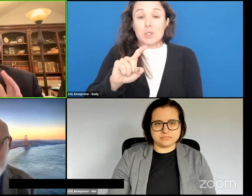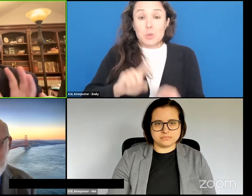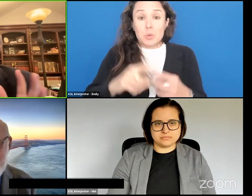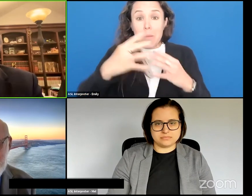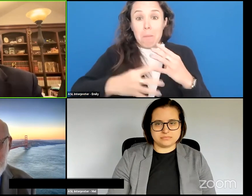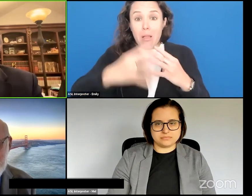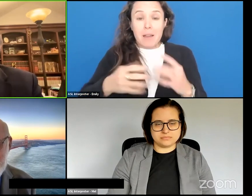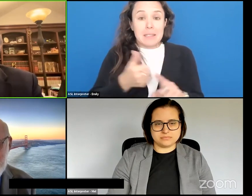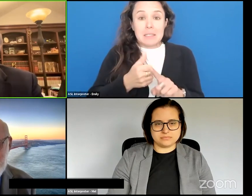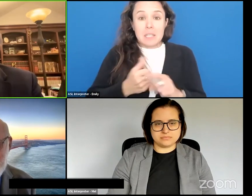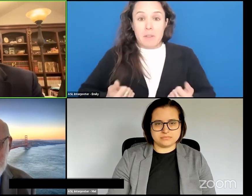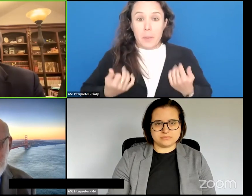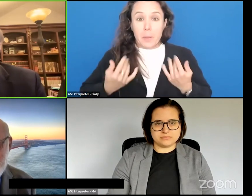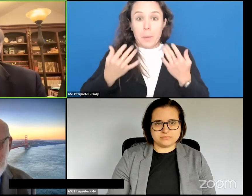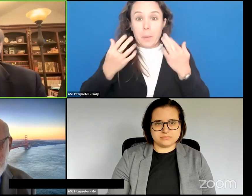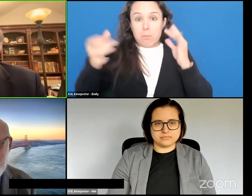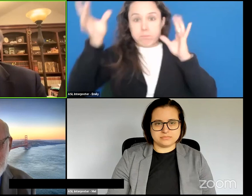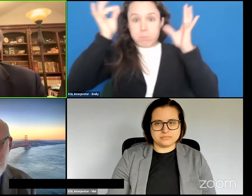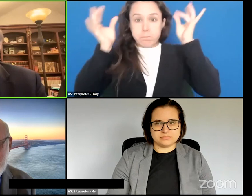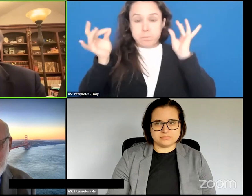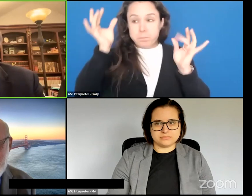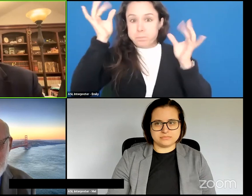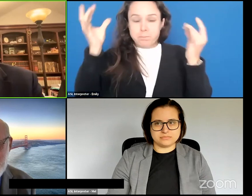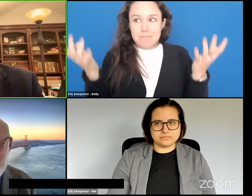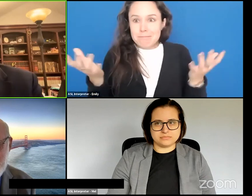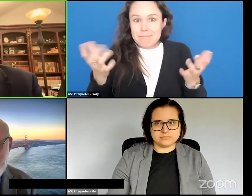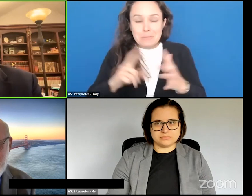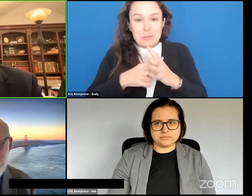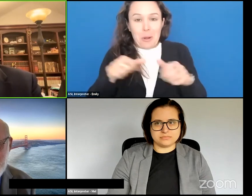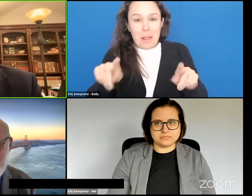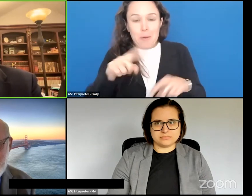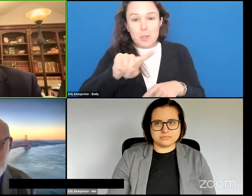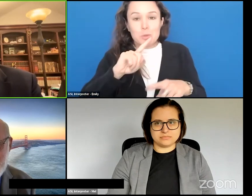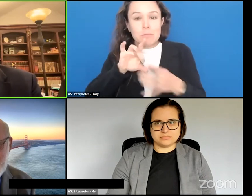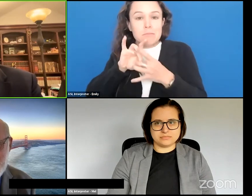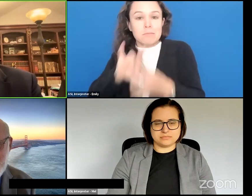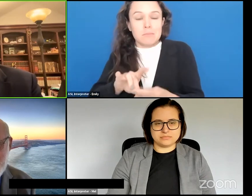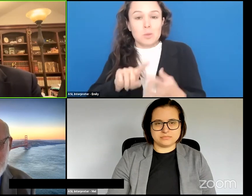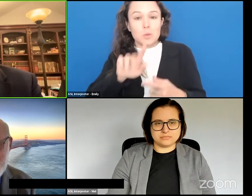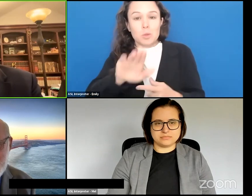and plant themselves in the right place and start allowing you to couple to your computer